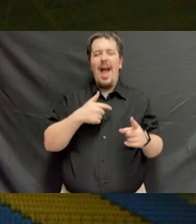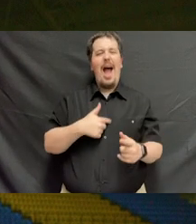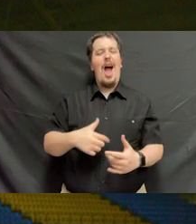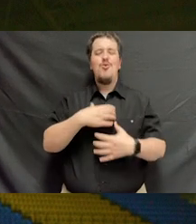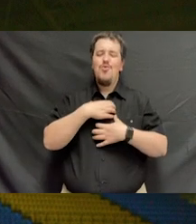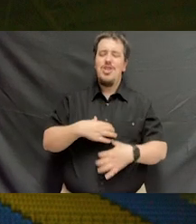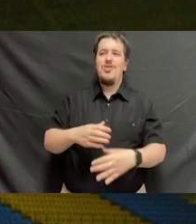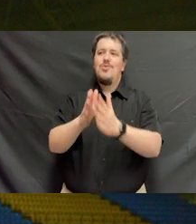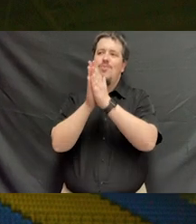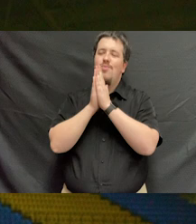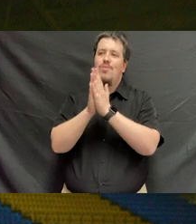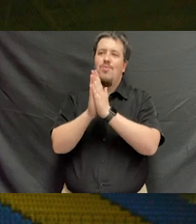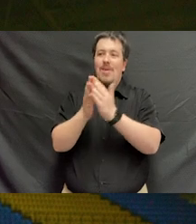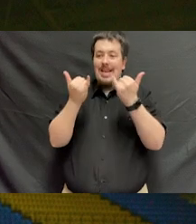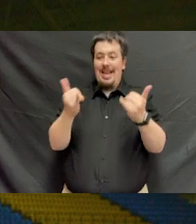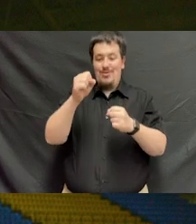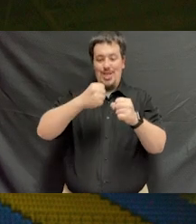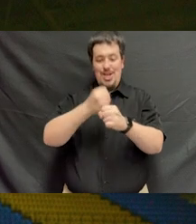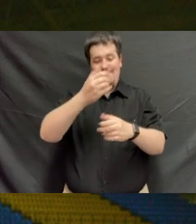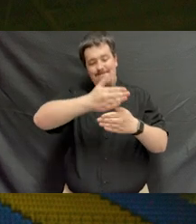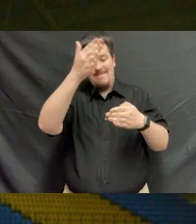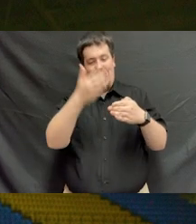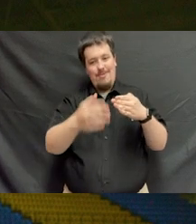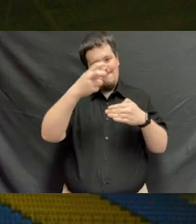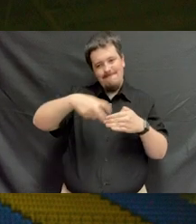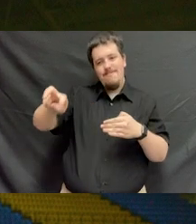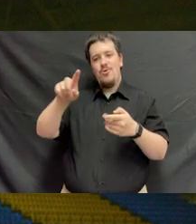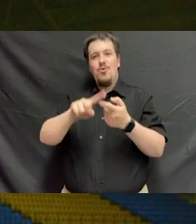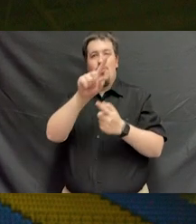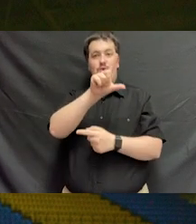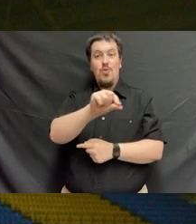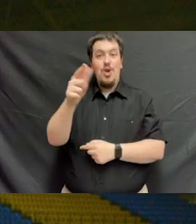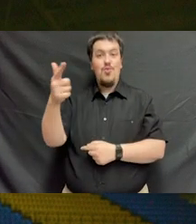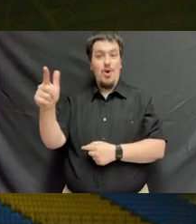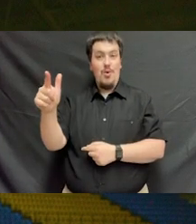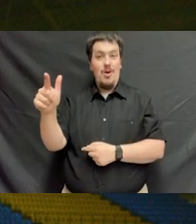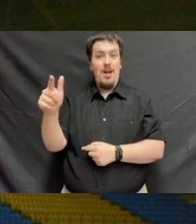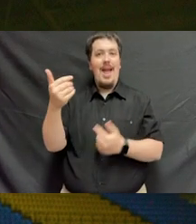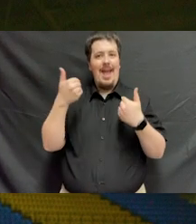But I wish and pray that as we bring this year to a close and transition to 2021,